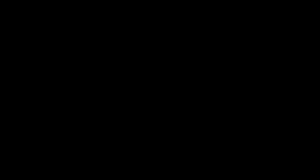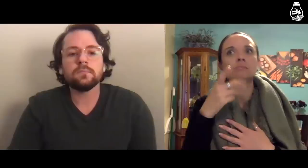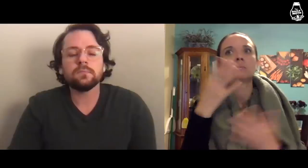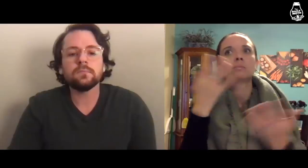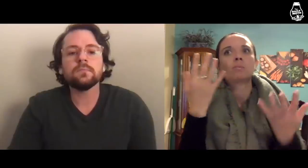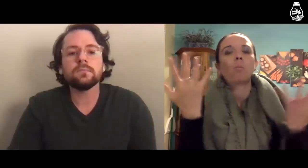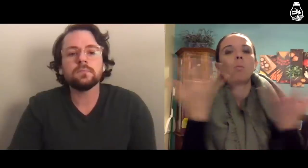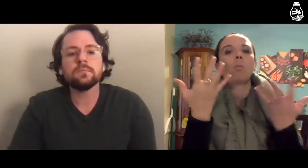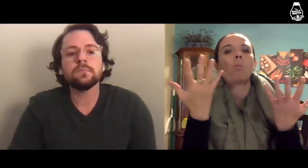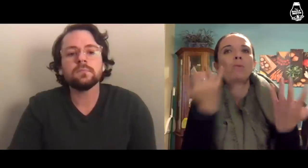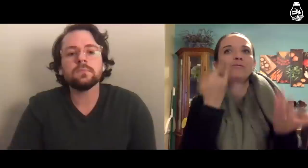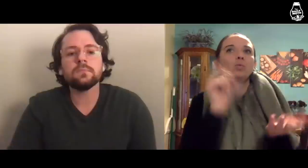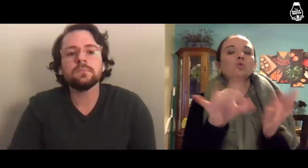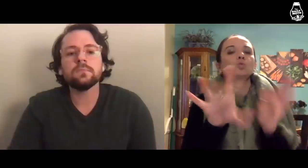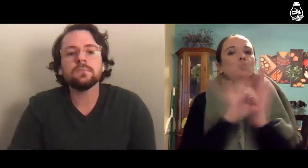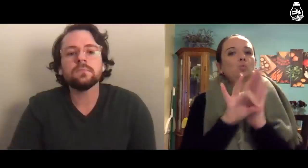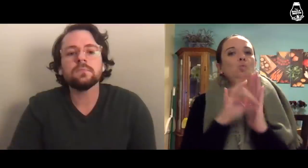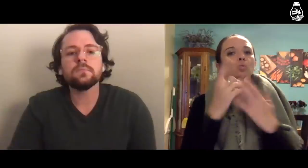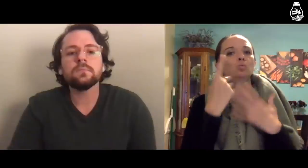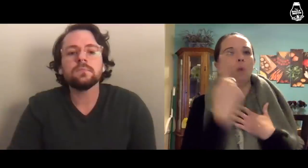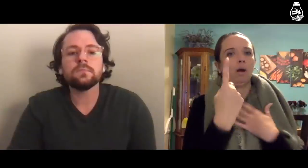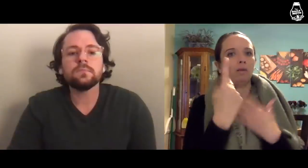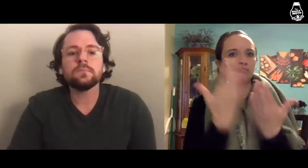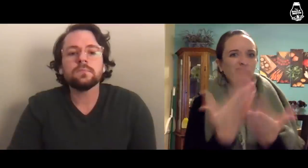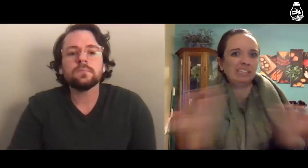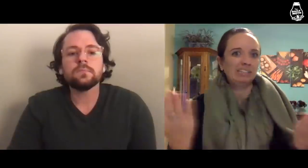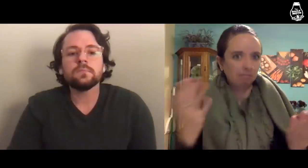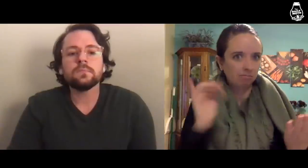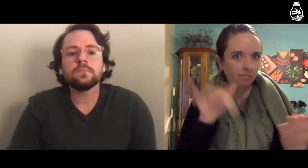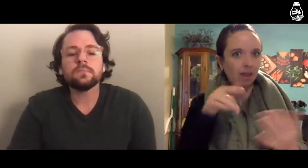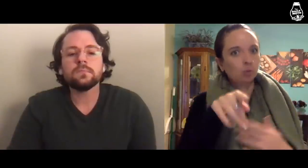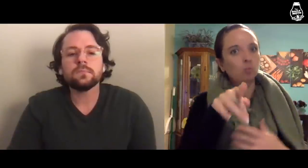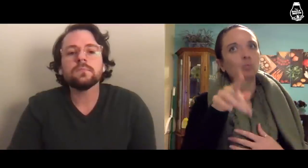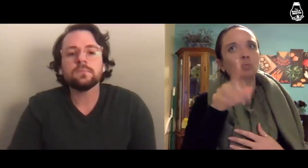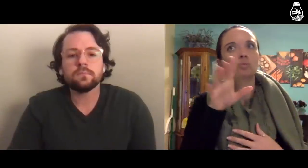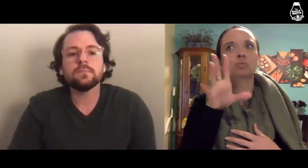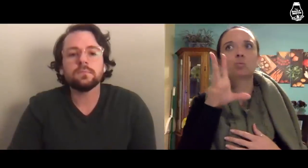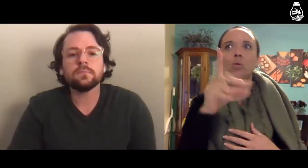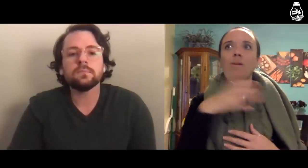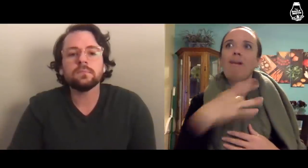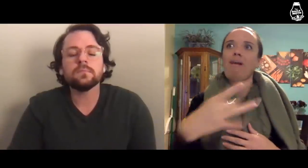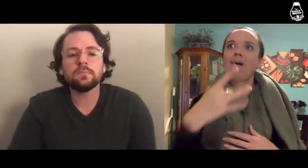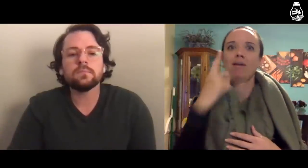If you could choose one thing that you would like for